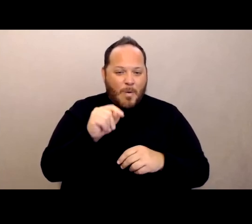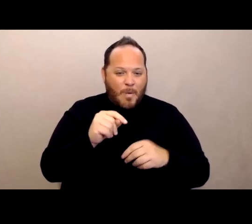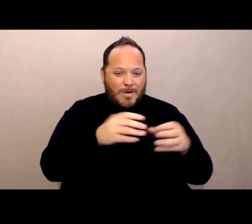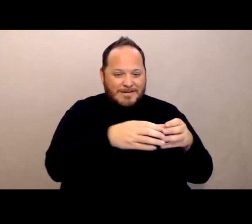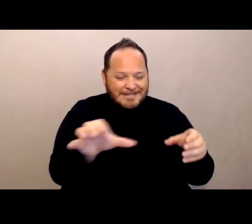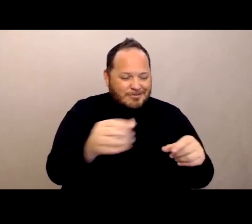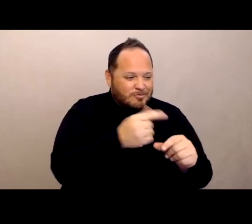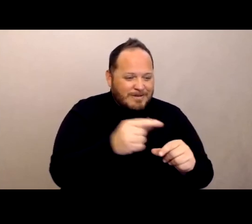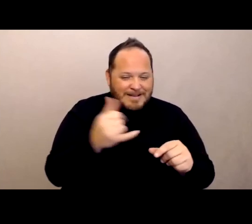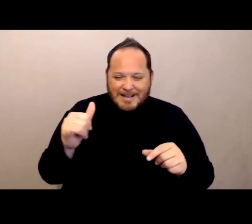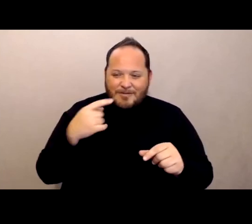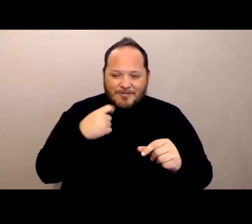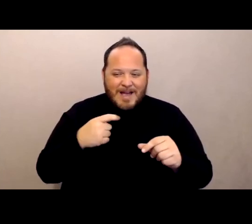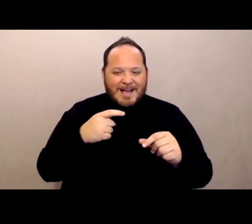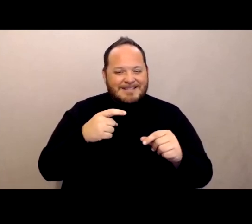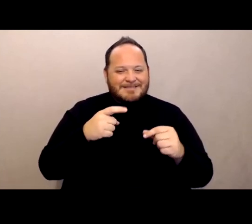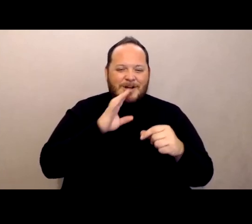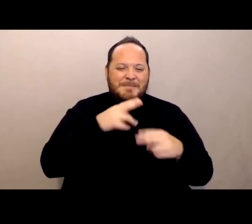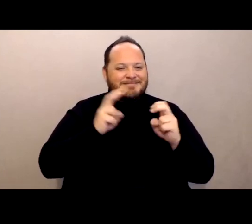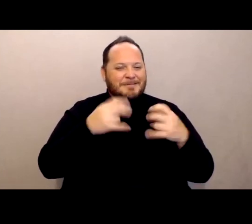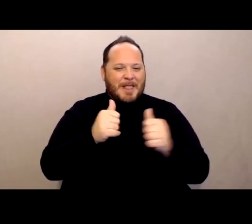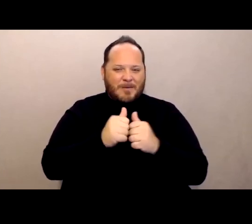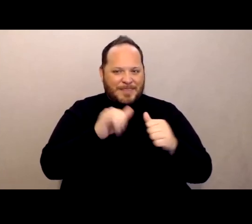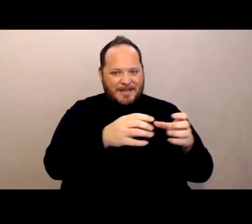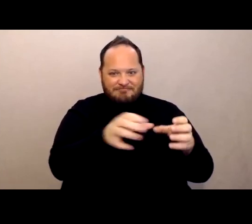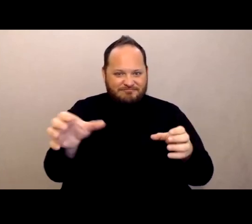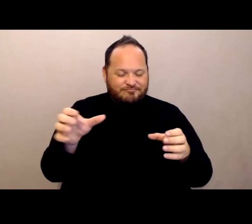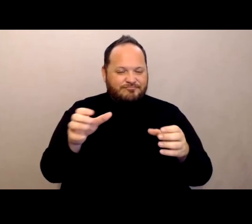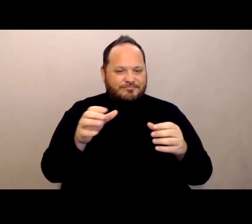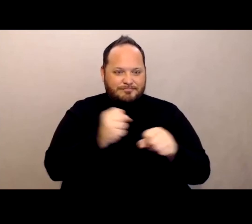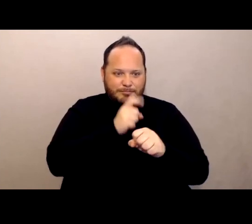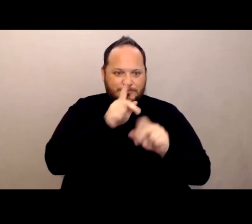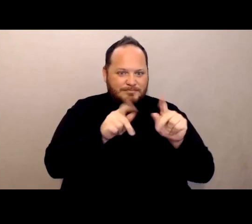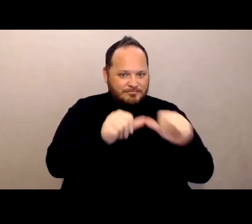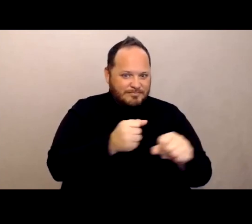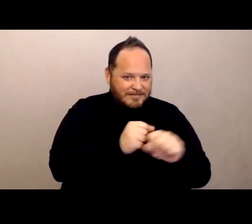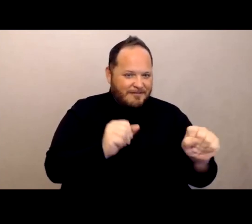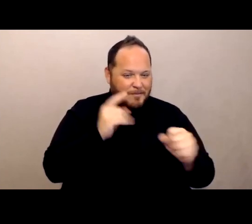how to make it, so people stay safe. Is there, can they also add to that mix